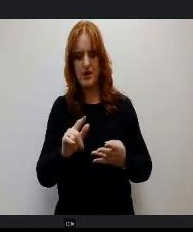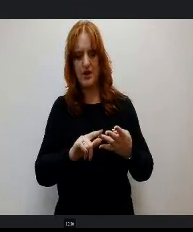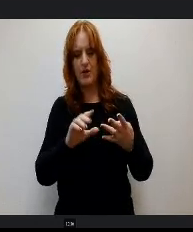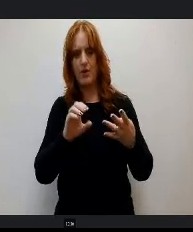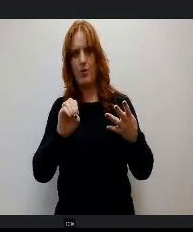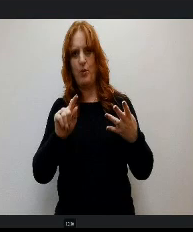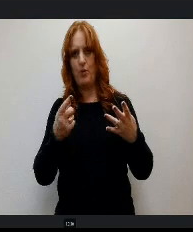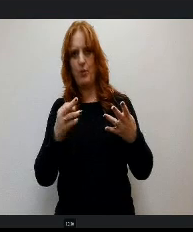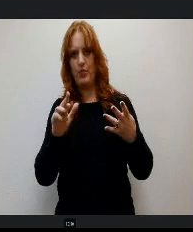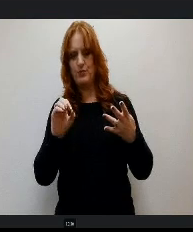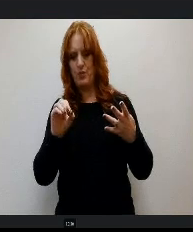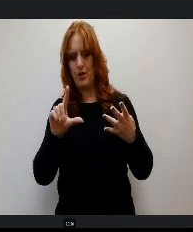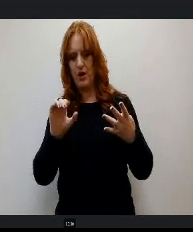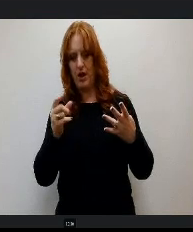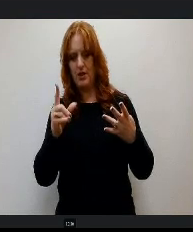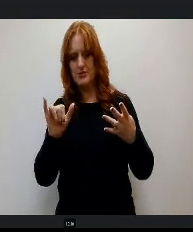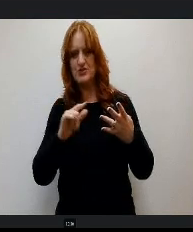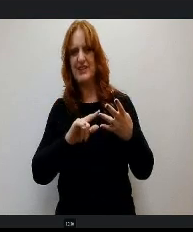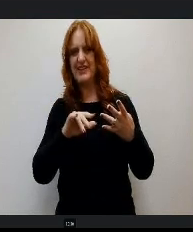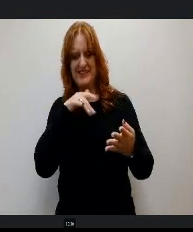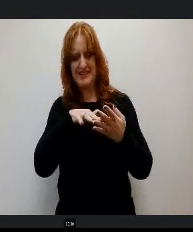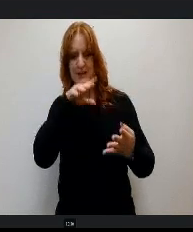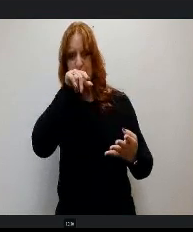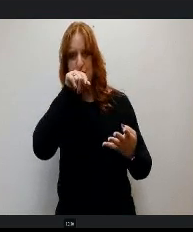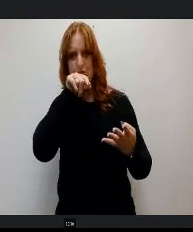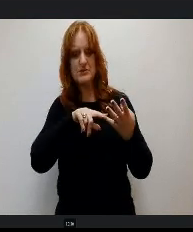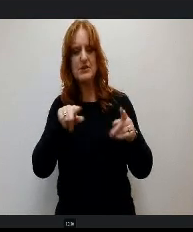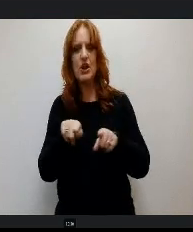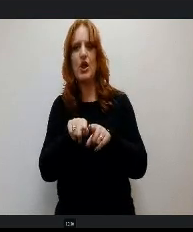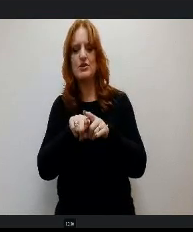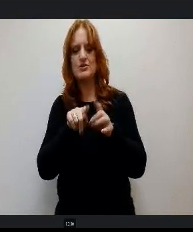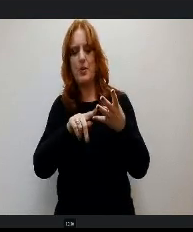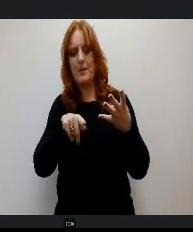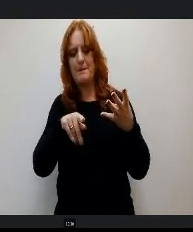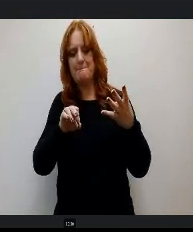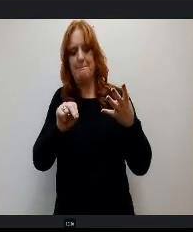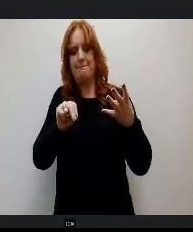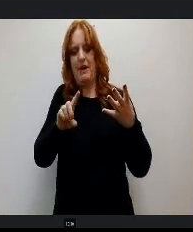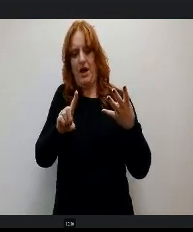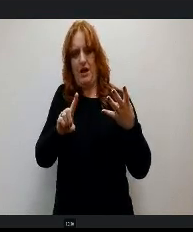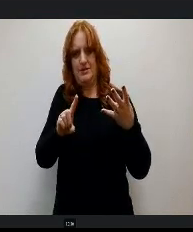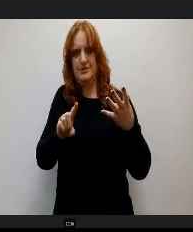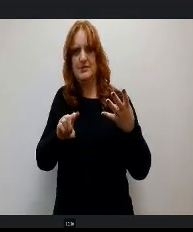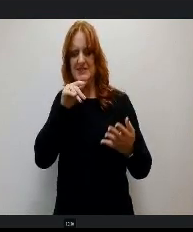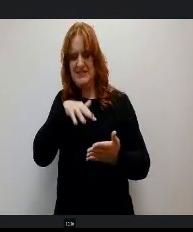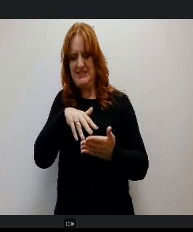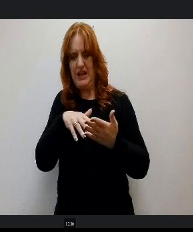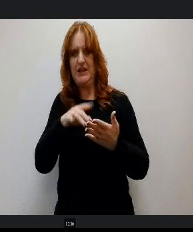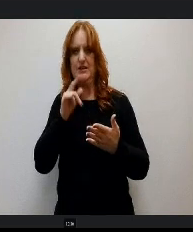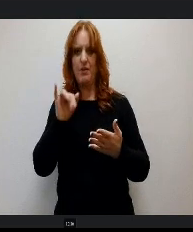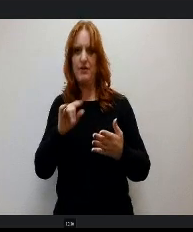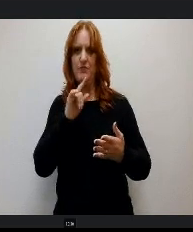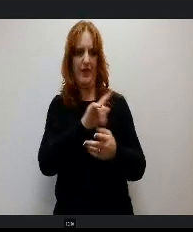birds, and then pond studies. So the students are out doing these hands on projects and then having to what